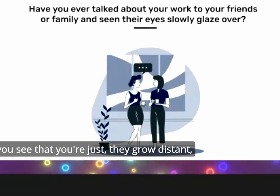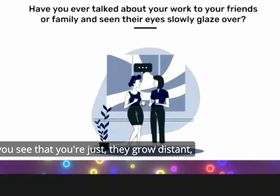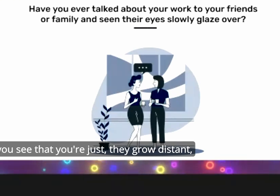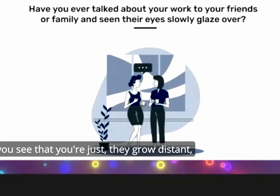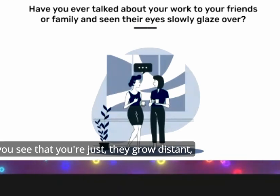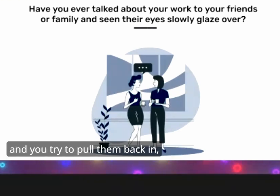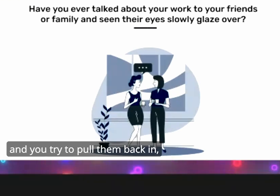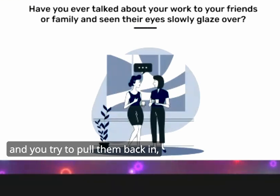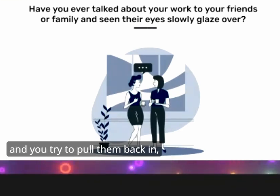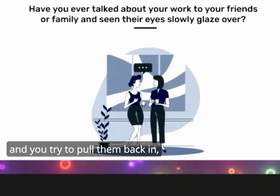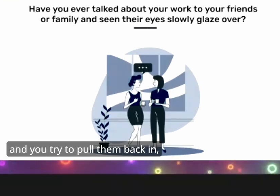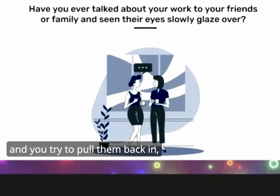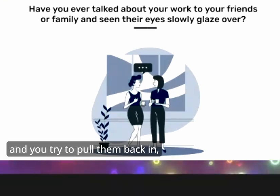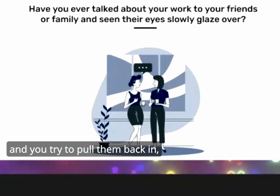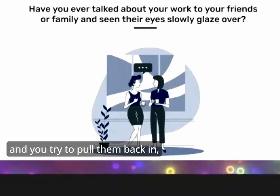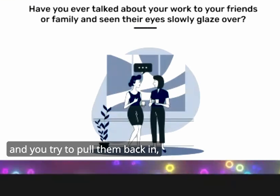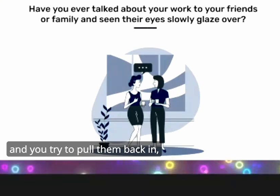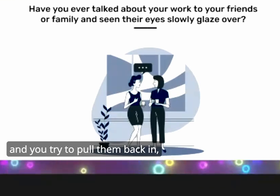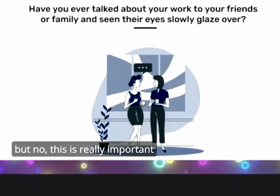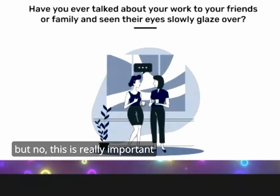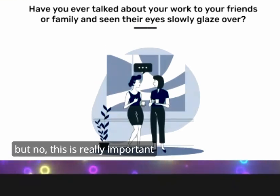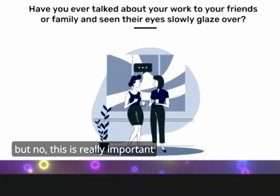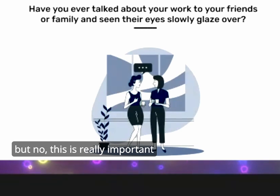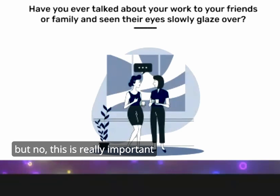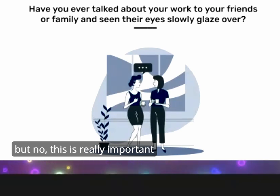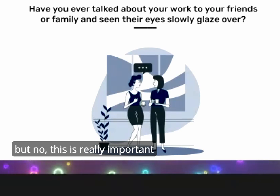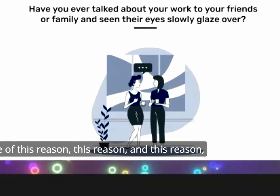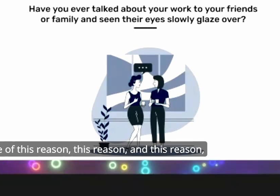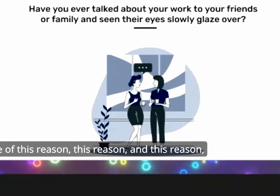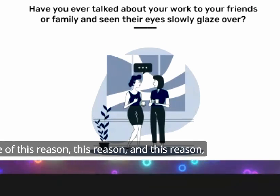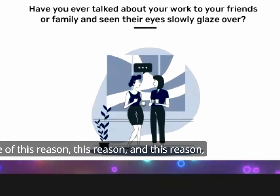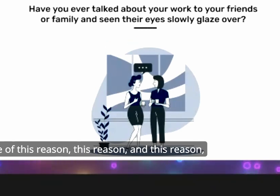distant and and you try to pull them back in but no this is really important because of this reason